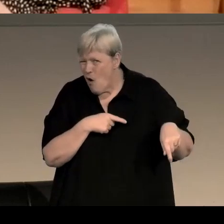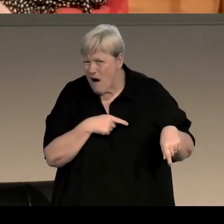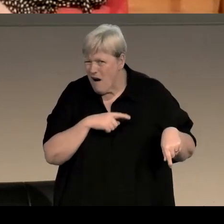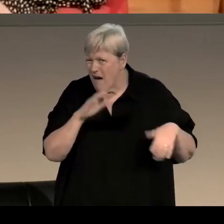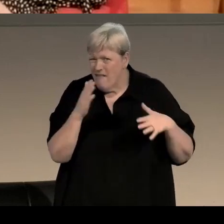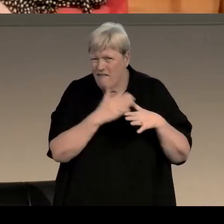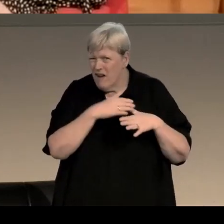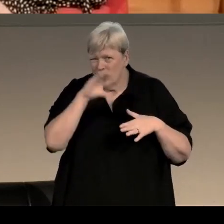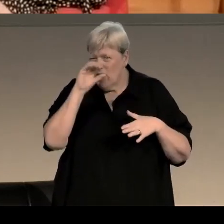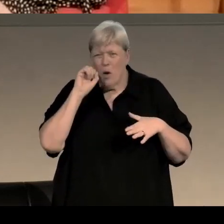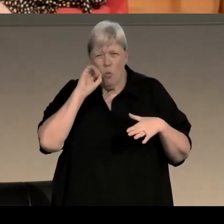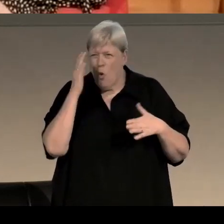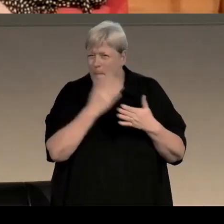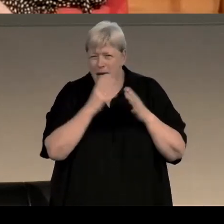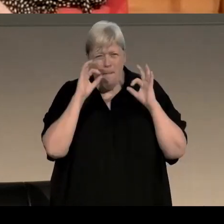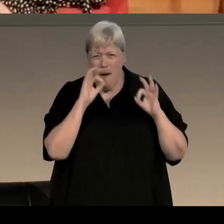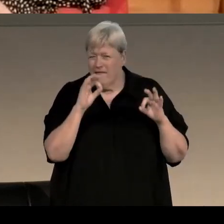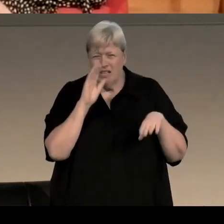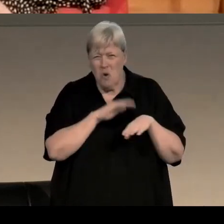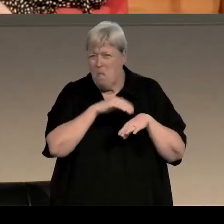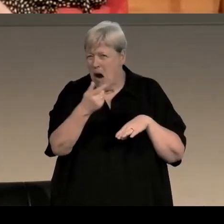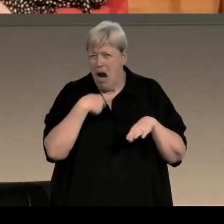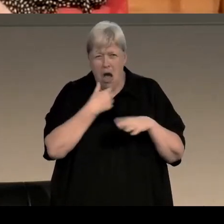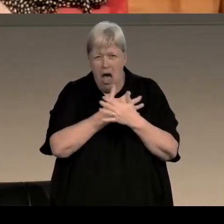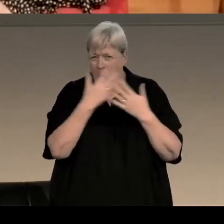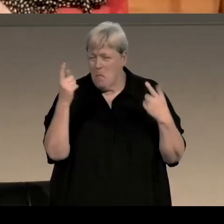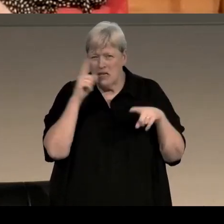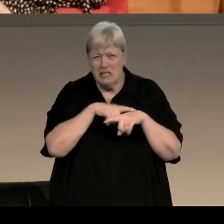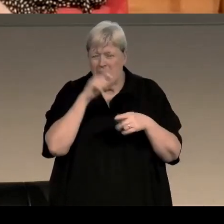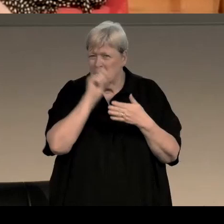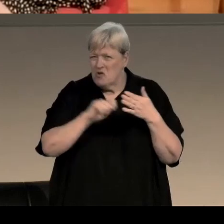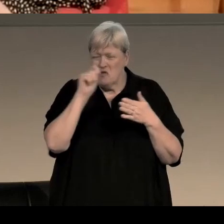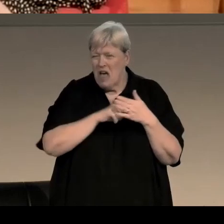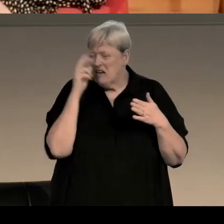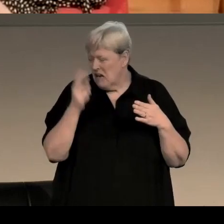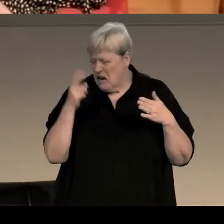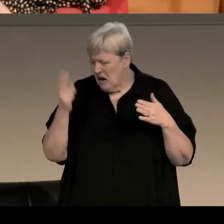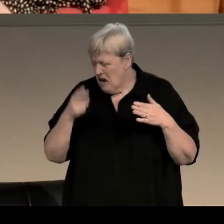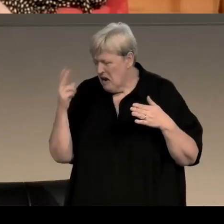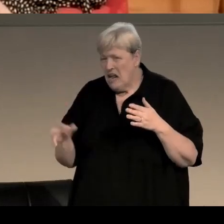You'll not get the first chapter perfect no matter how many times you rewrite it, and by the time you get to the end you'll want it to be different anyway,